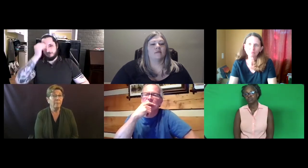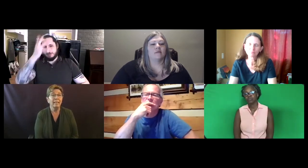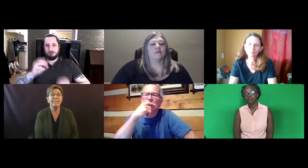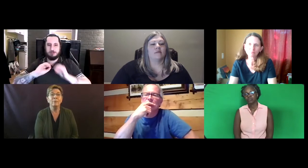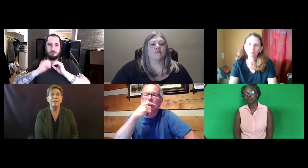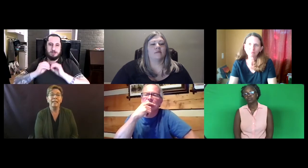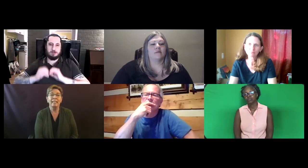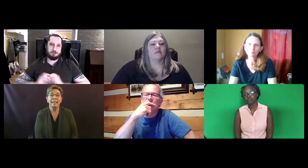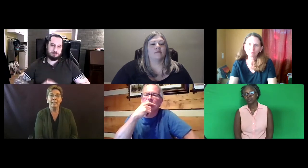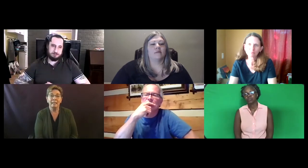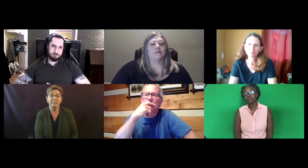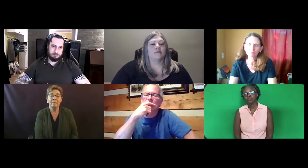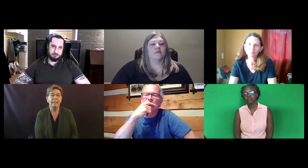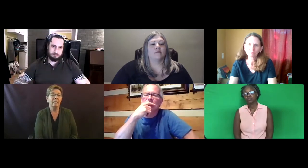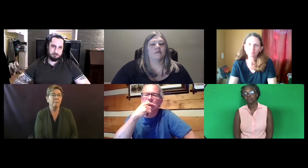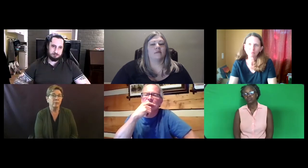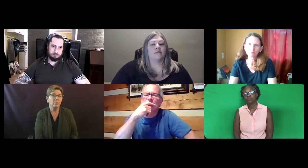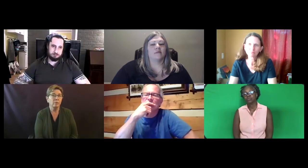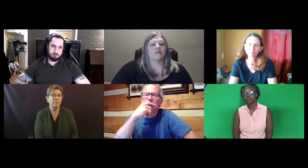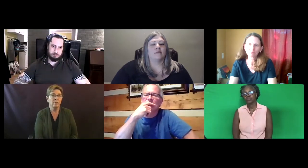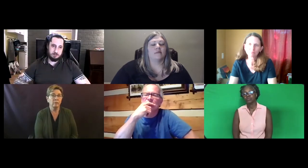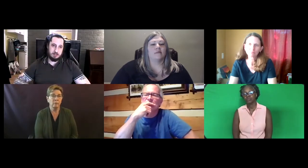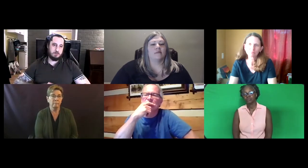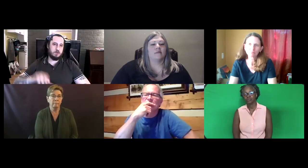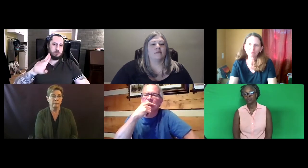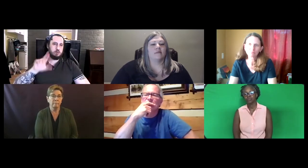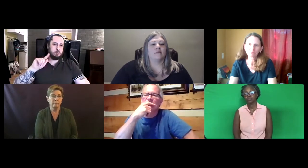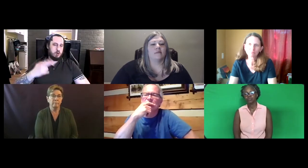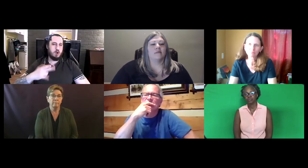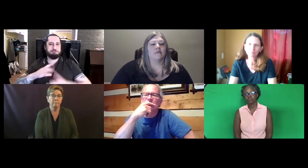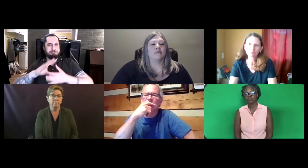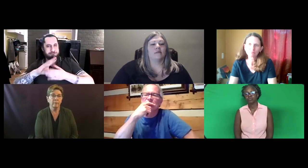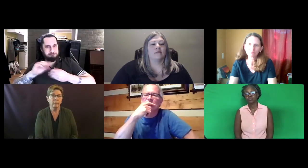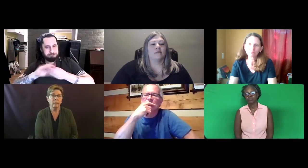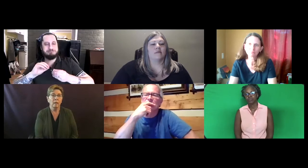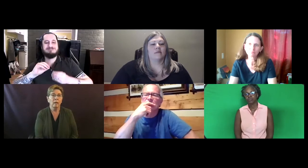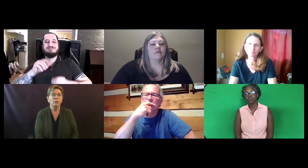But they didn't provide any data, any numbers to follow up.